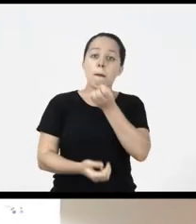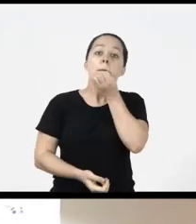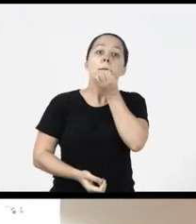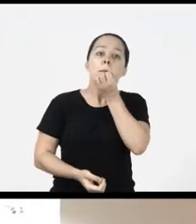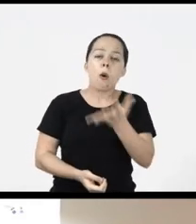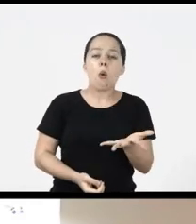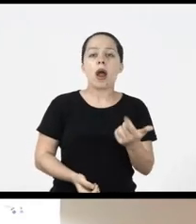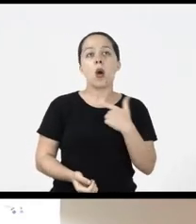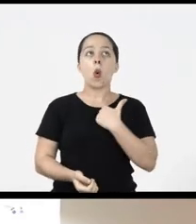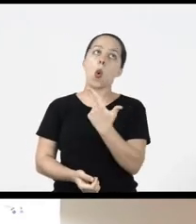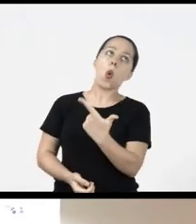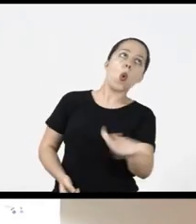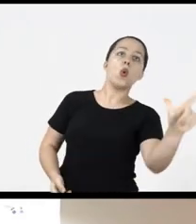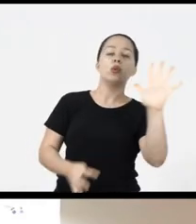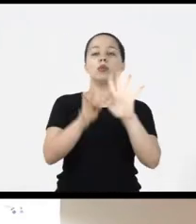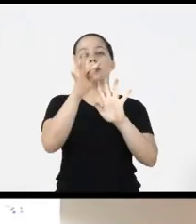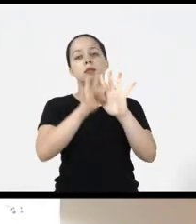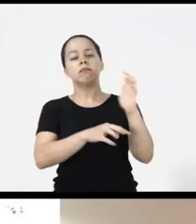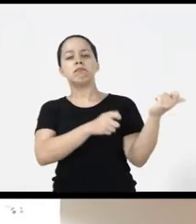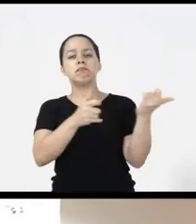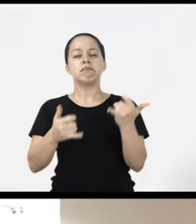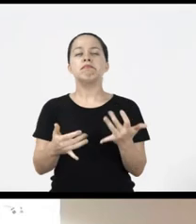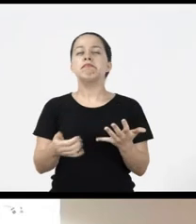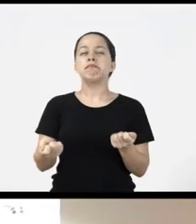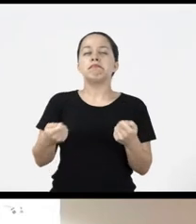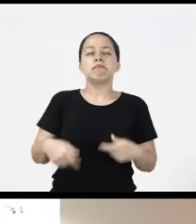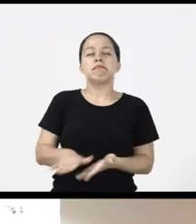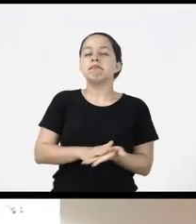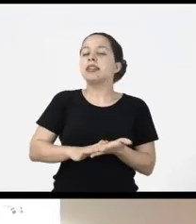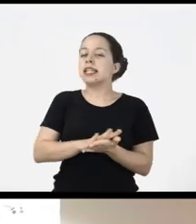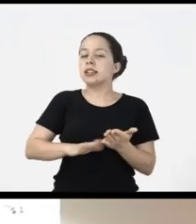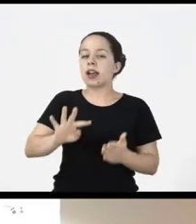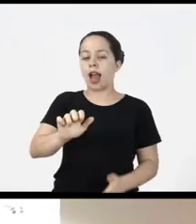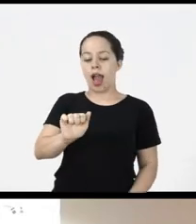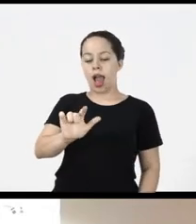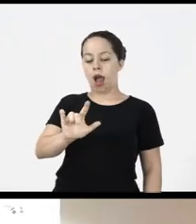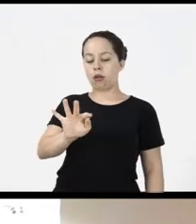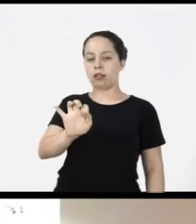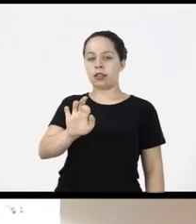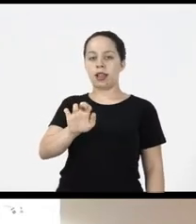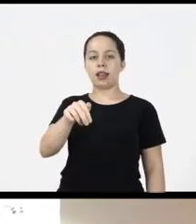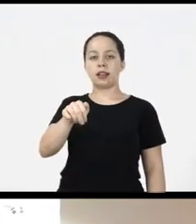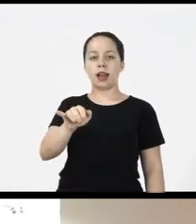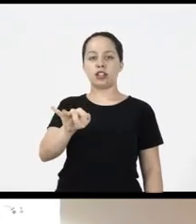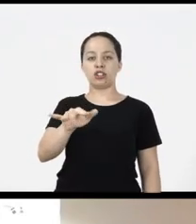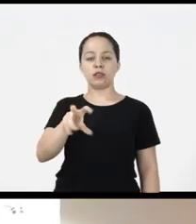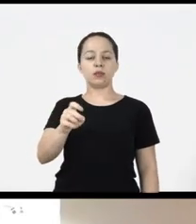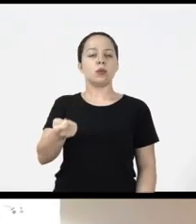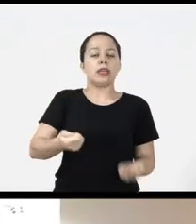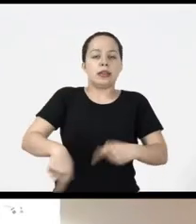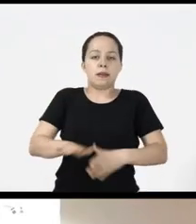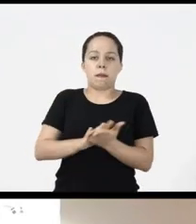I do not need to make a description of the alternative text so I will not not to this need